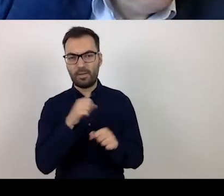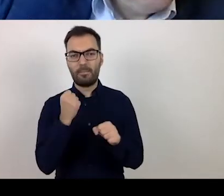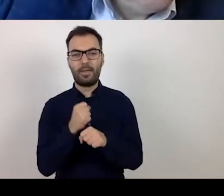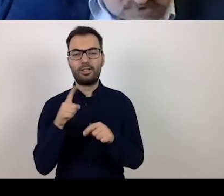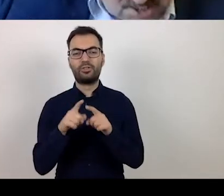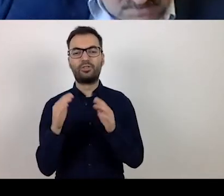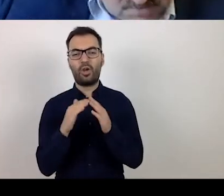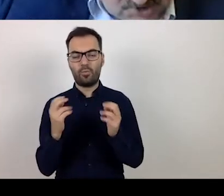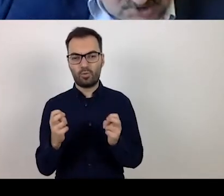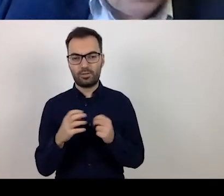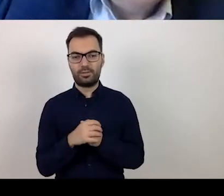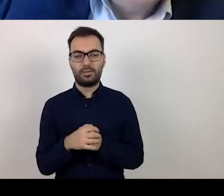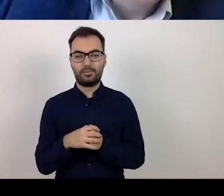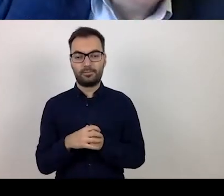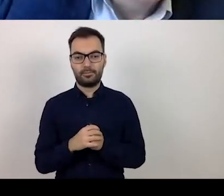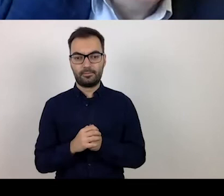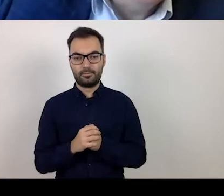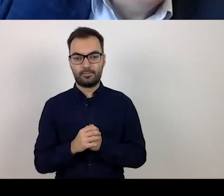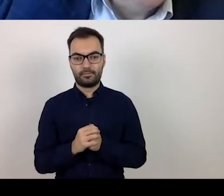As there will be a problem